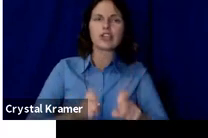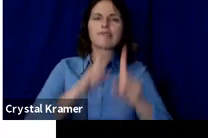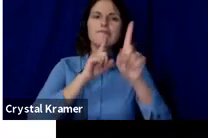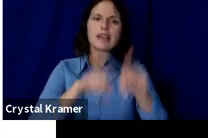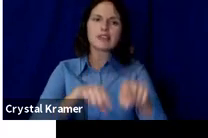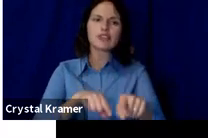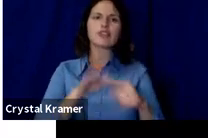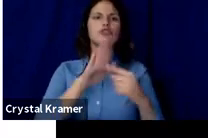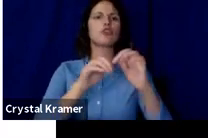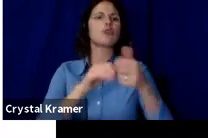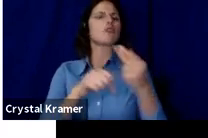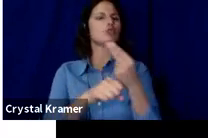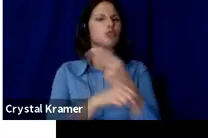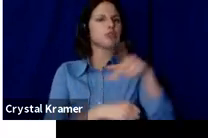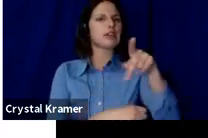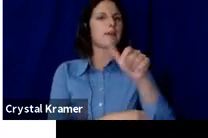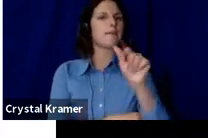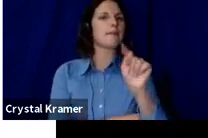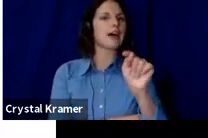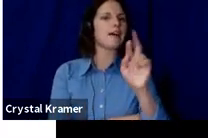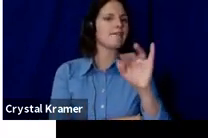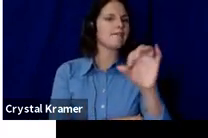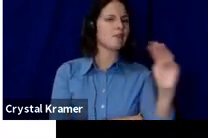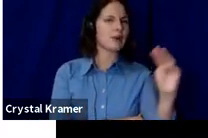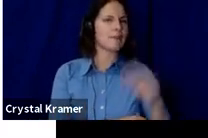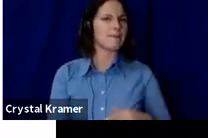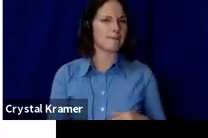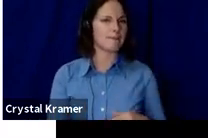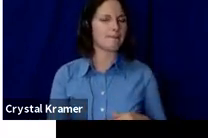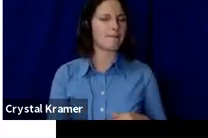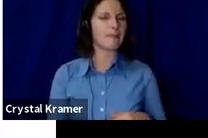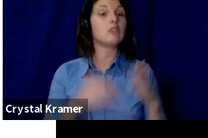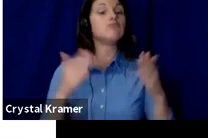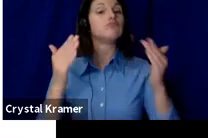This other question is, does growing your network on social media platforms tend to